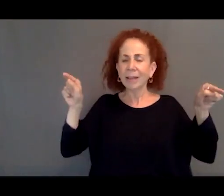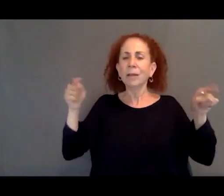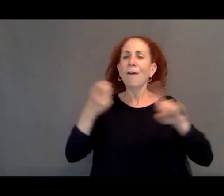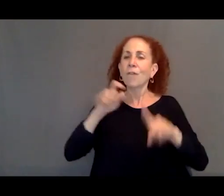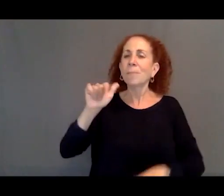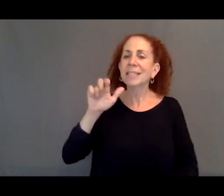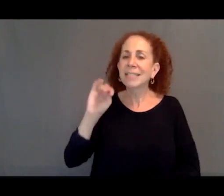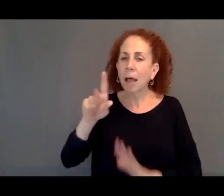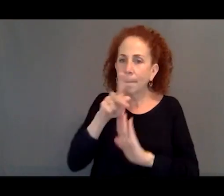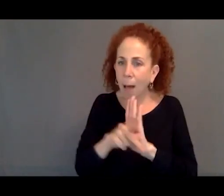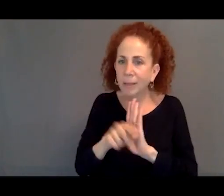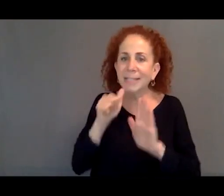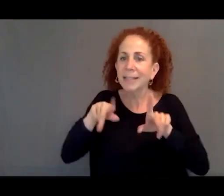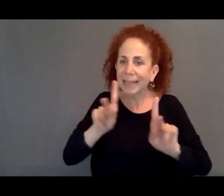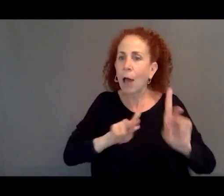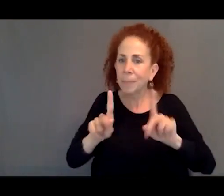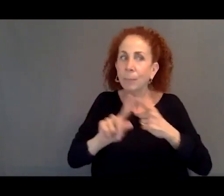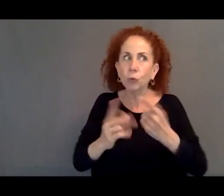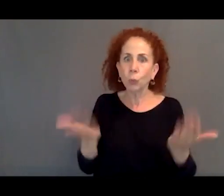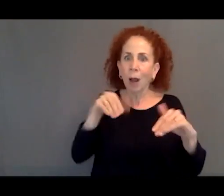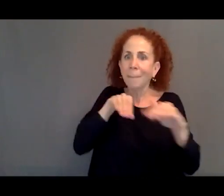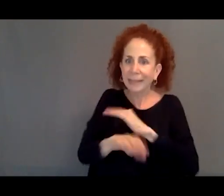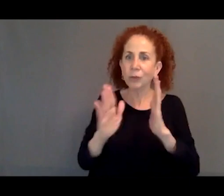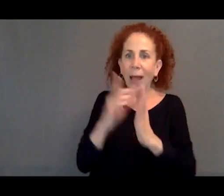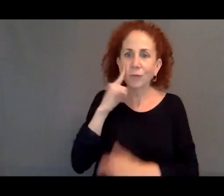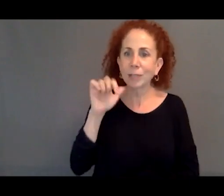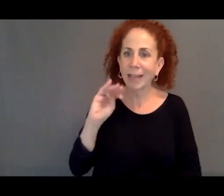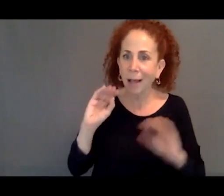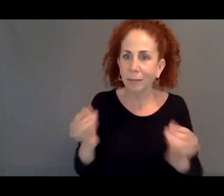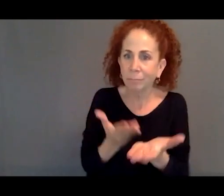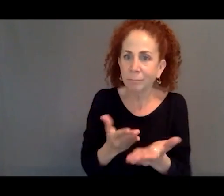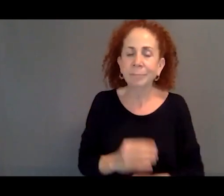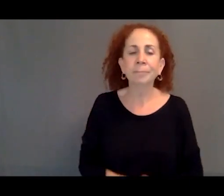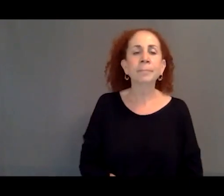doesn't allow people to actually come in and ask for asylum.